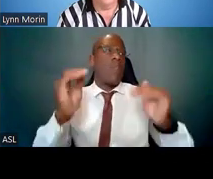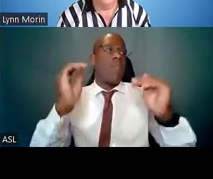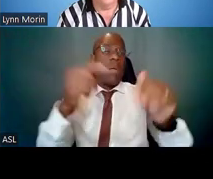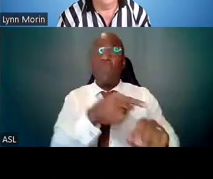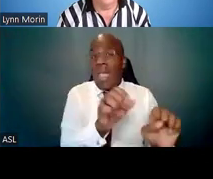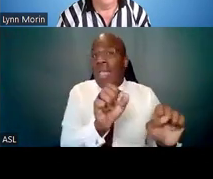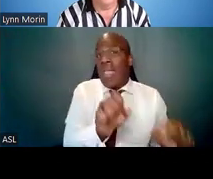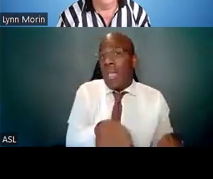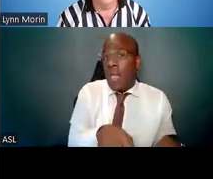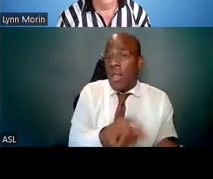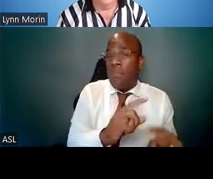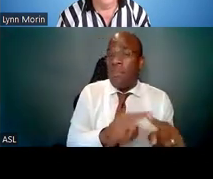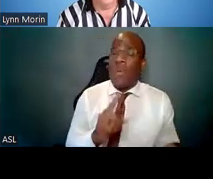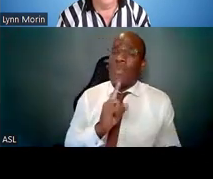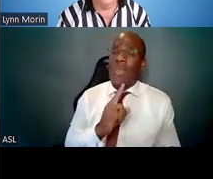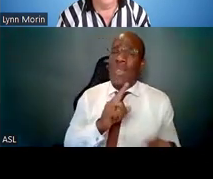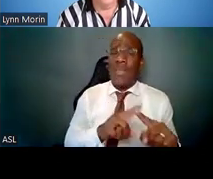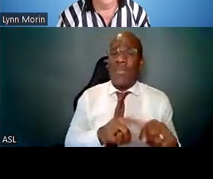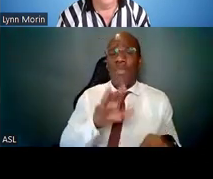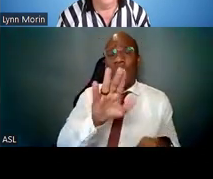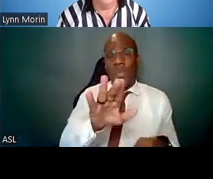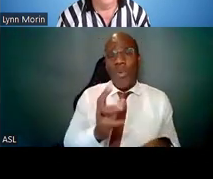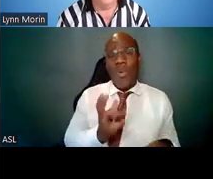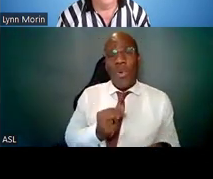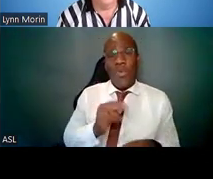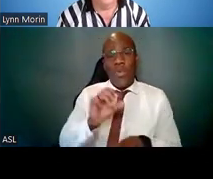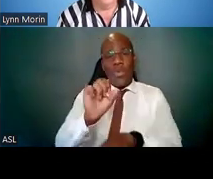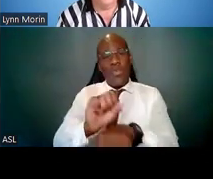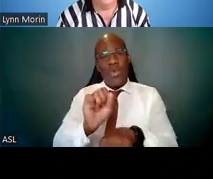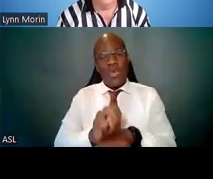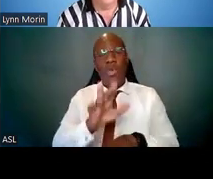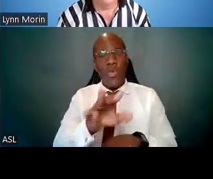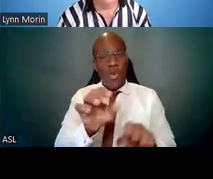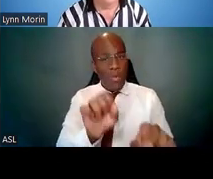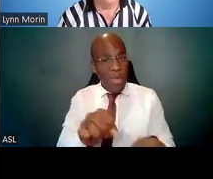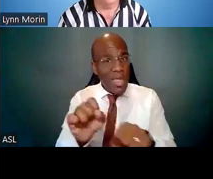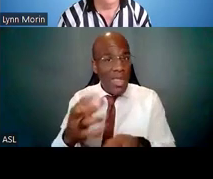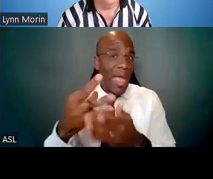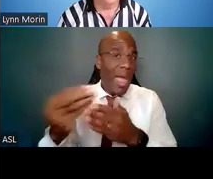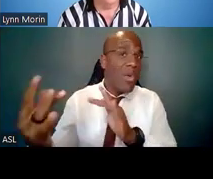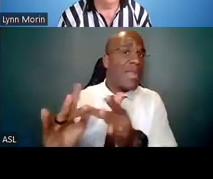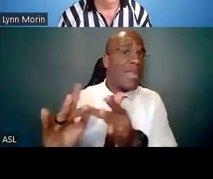your ability to go out and network, your ability to share good products,